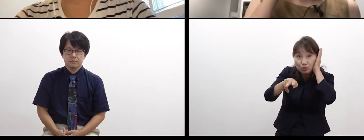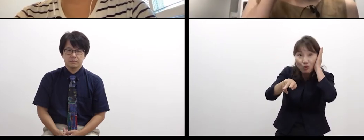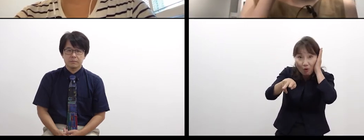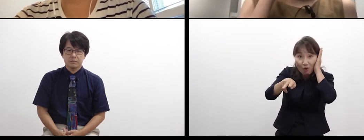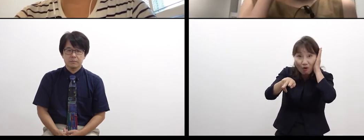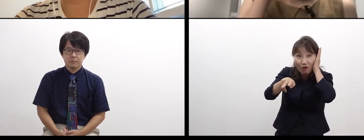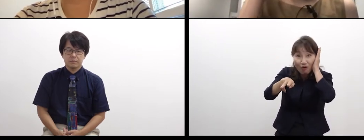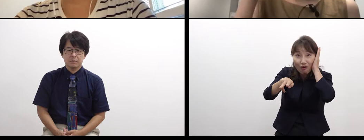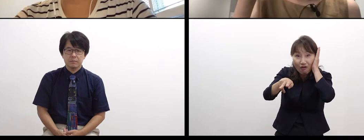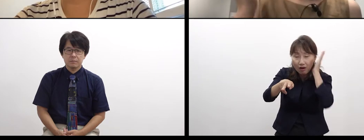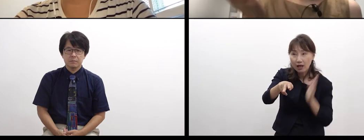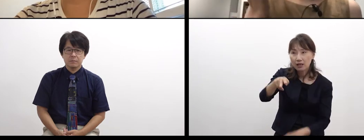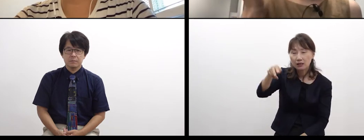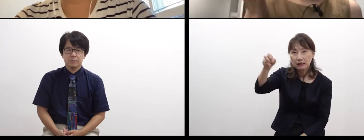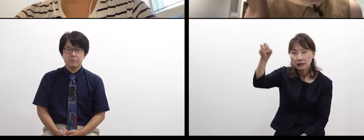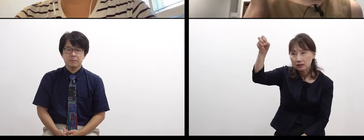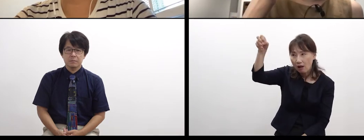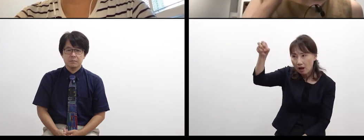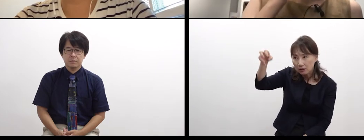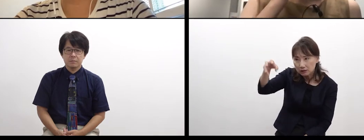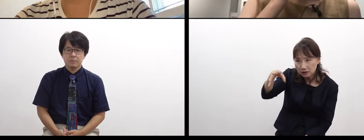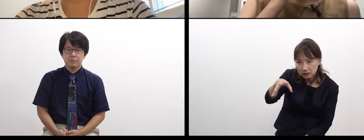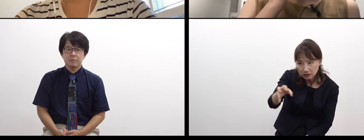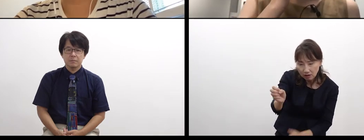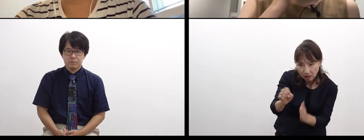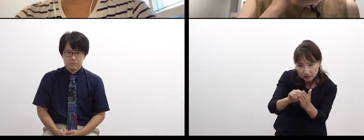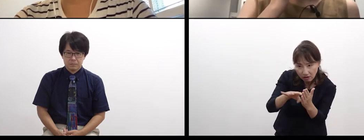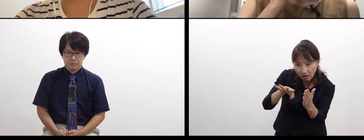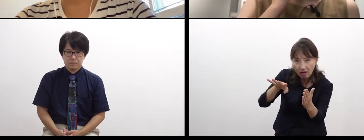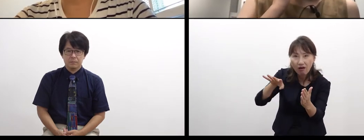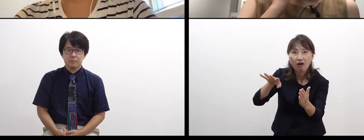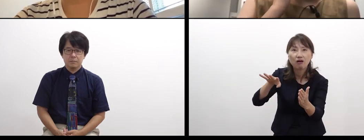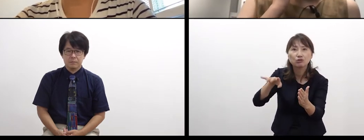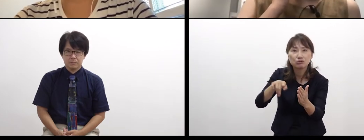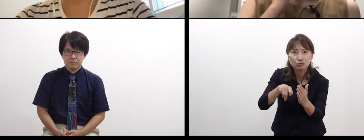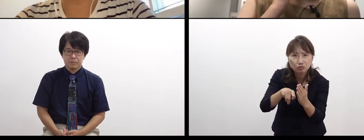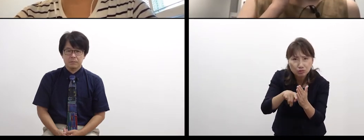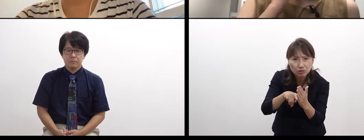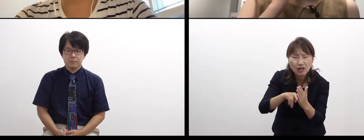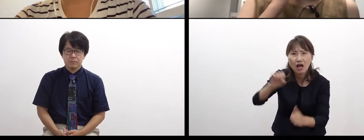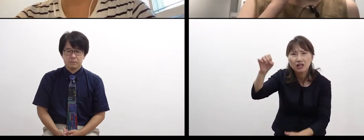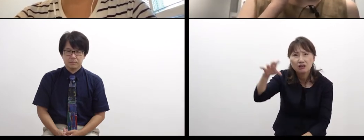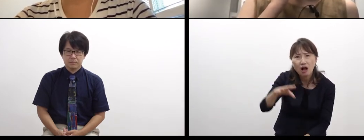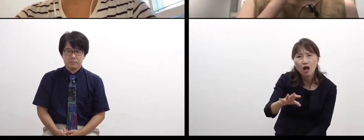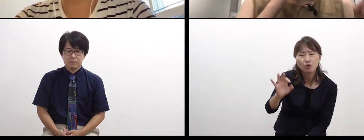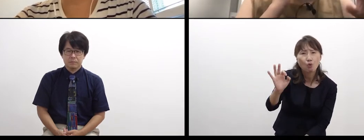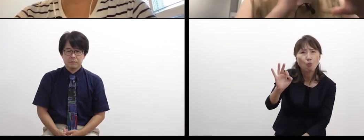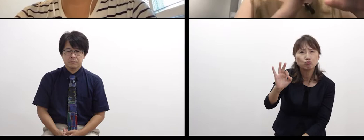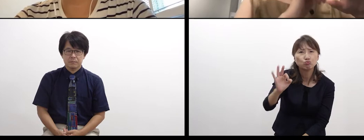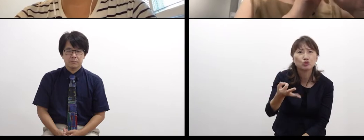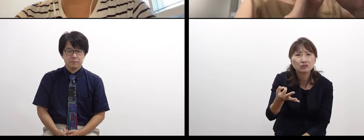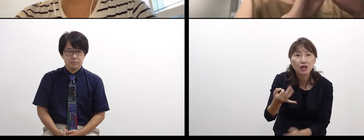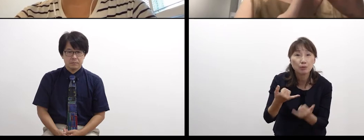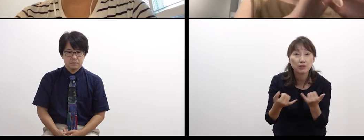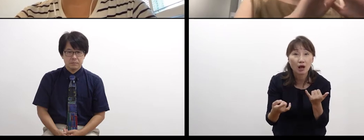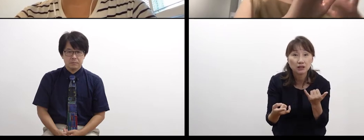it’s like a light with substance,